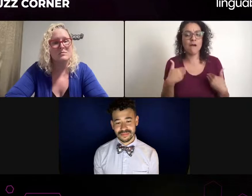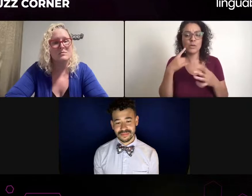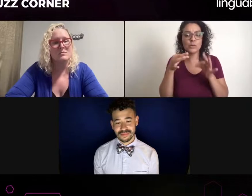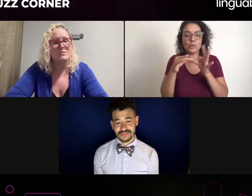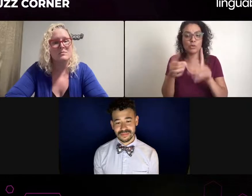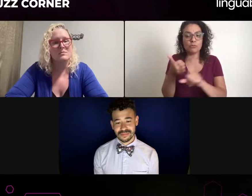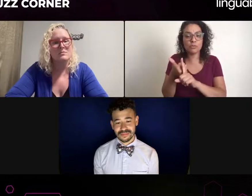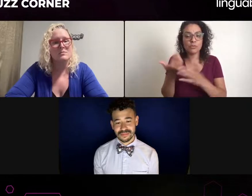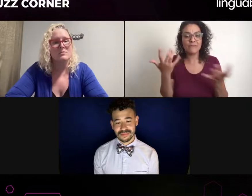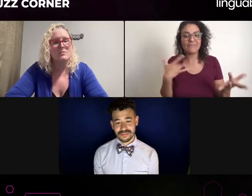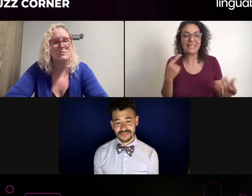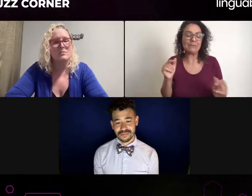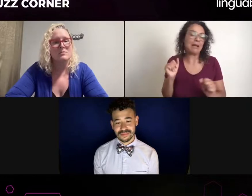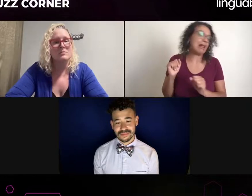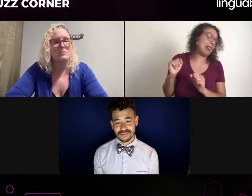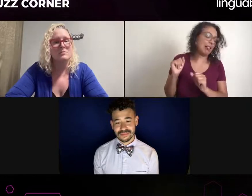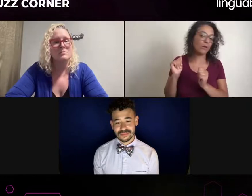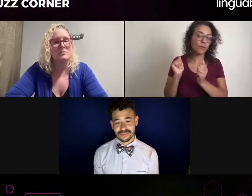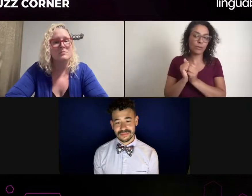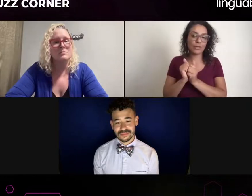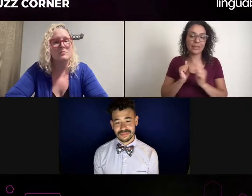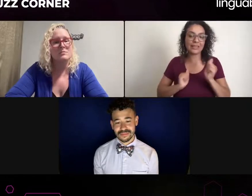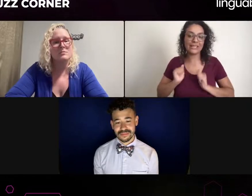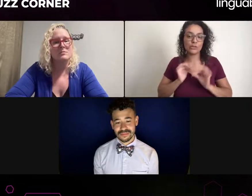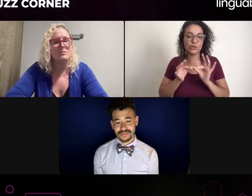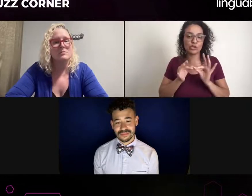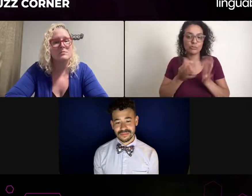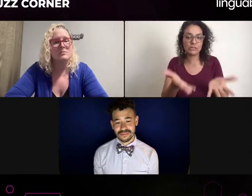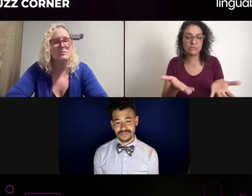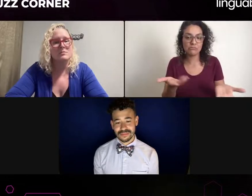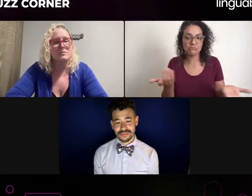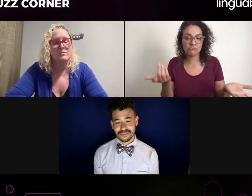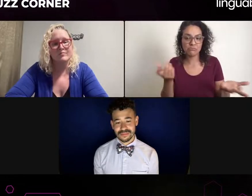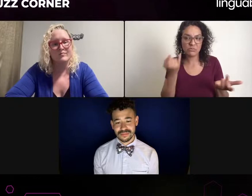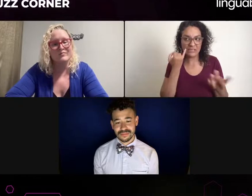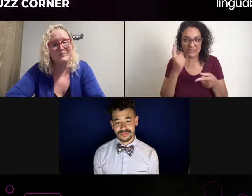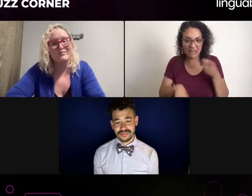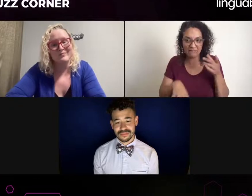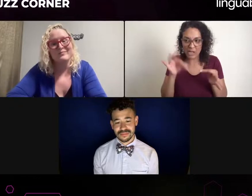should tell the casting director that it would sound the same